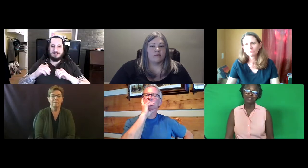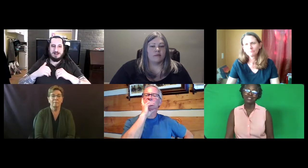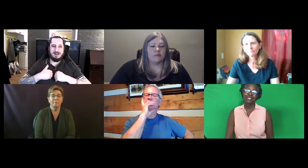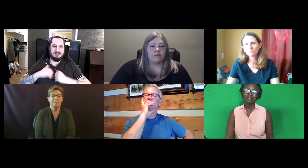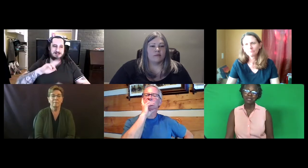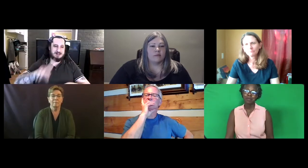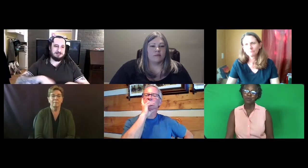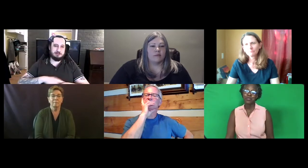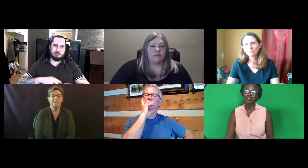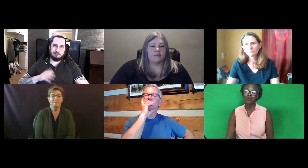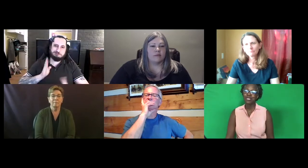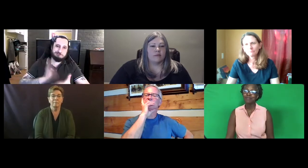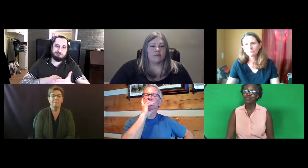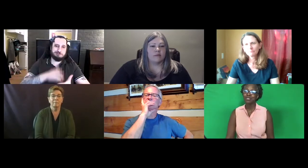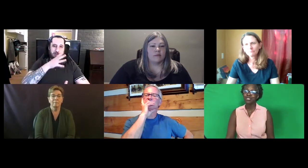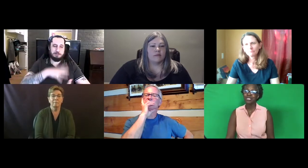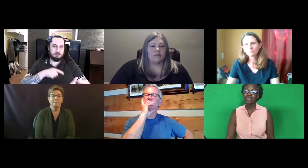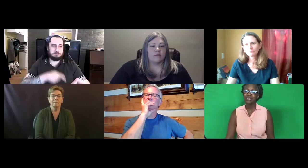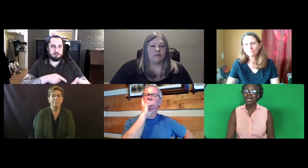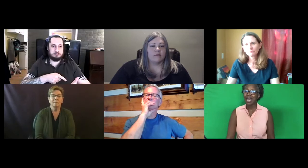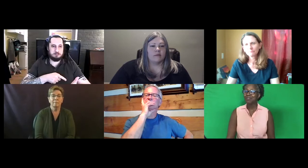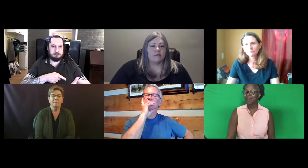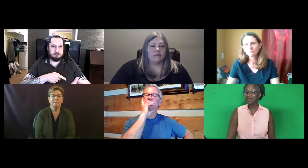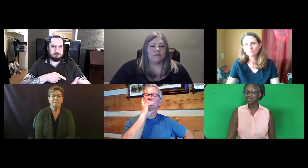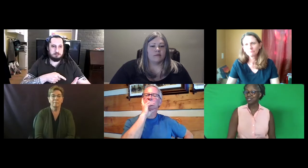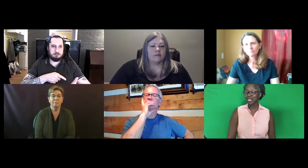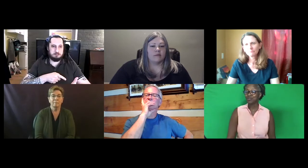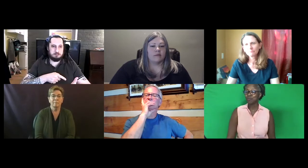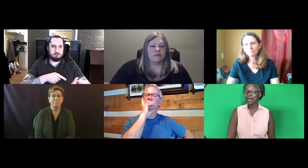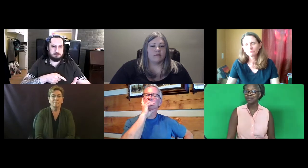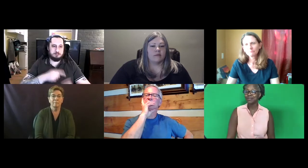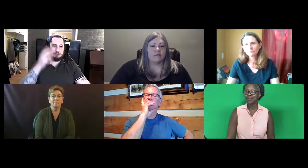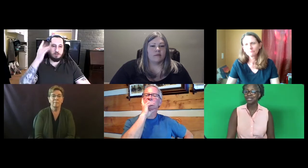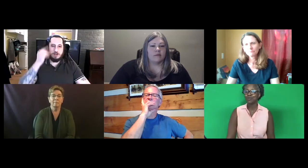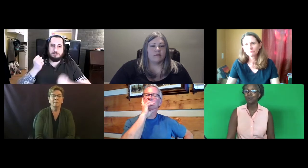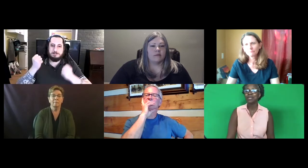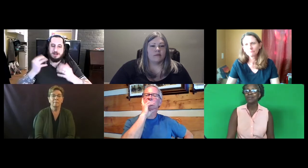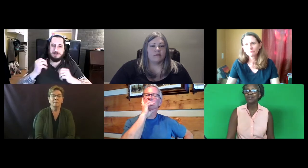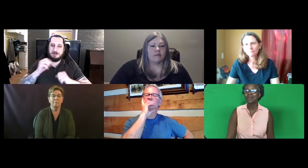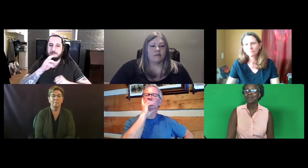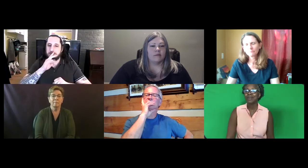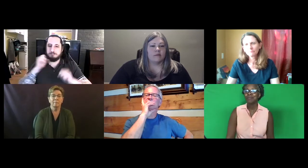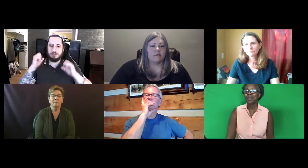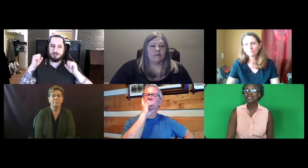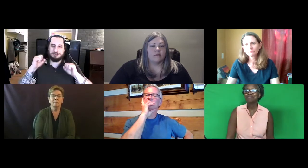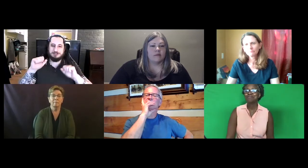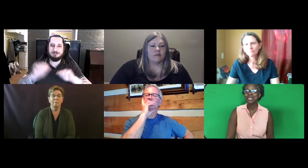So it seems people doing the evaluation have a natural bias against women, because many